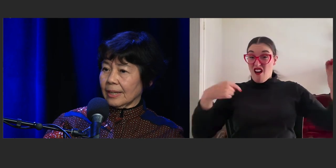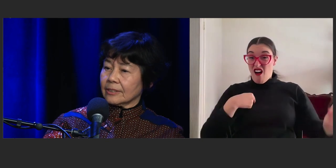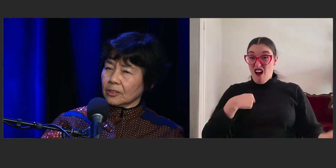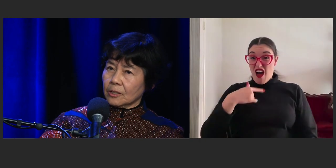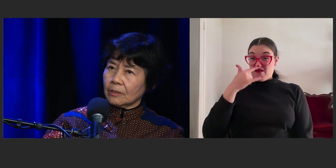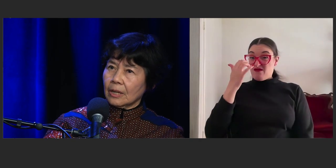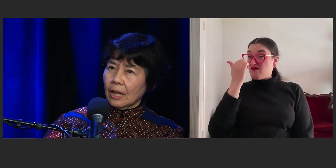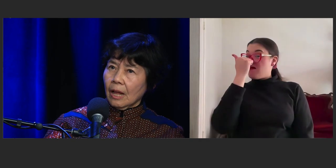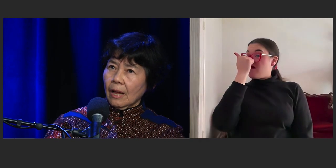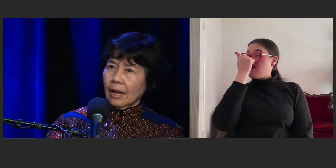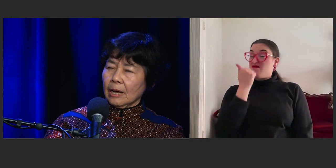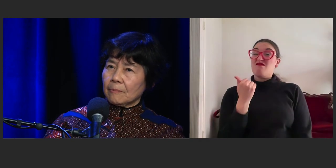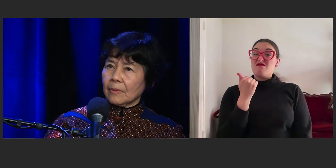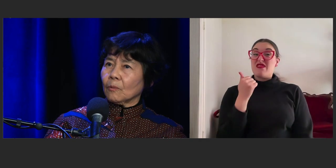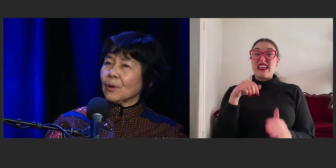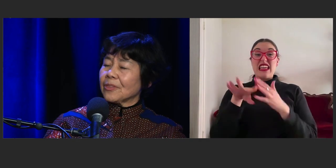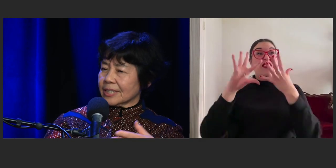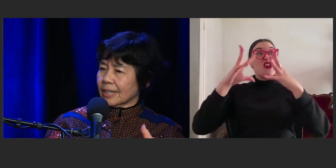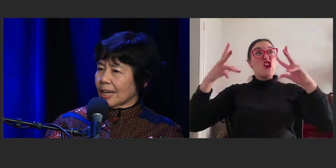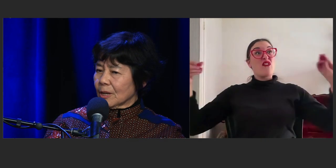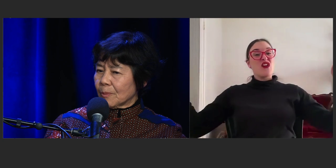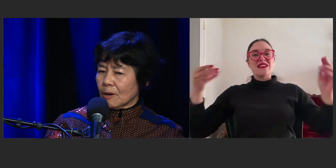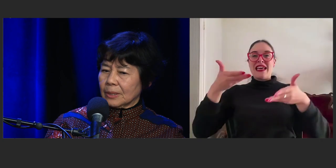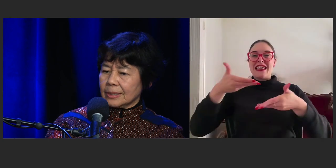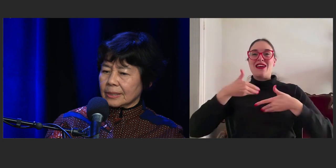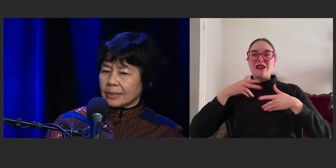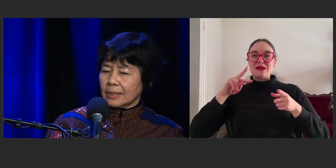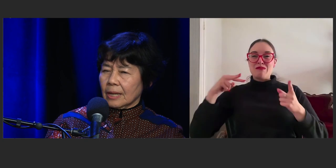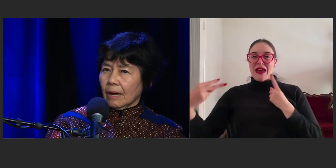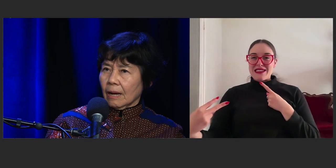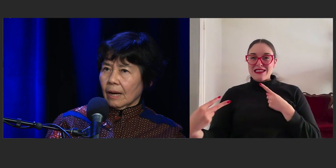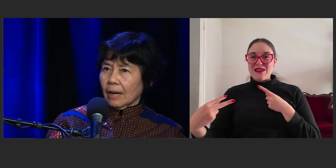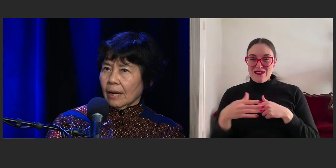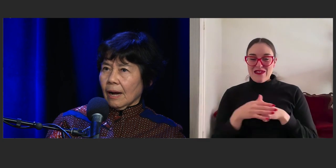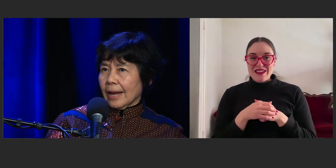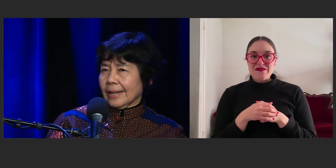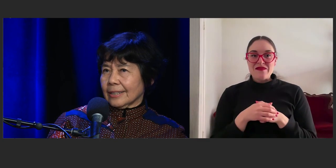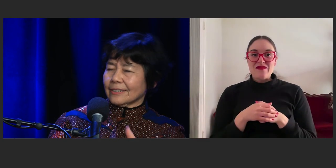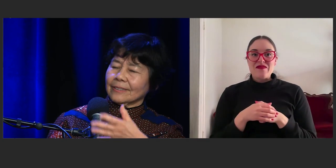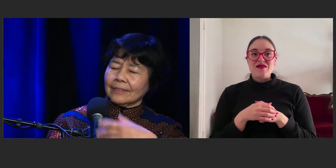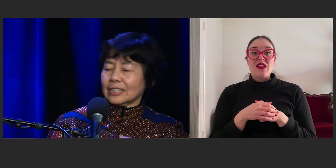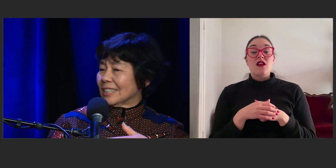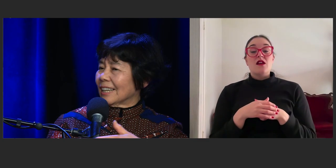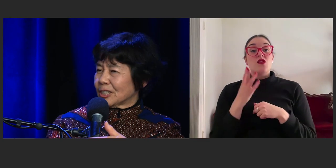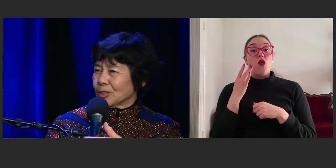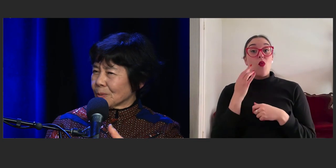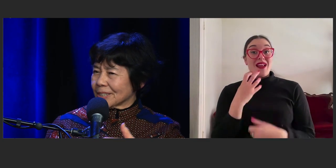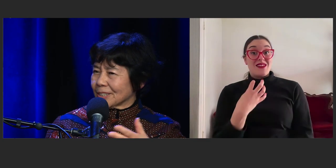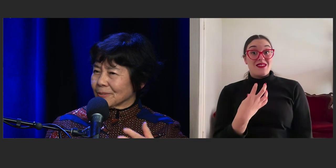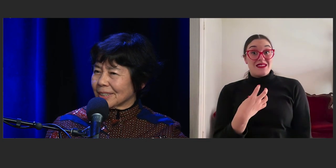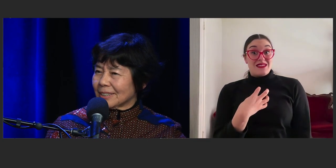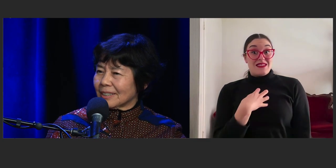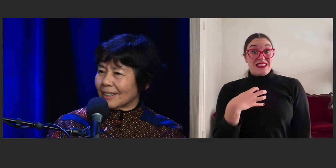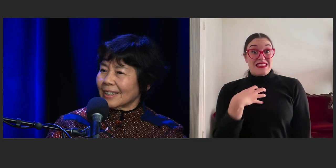And so with the scary moments, I guess I didn't answer your question really, did I?